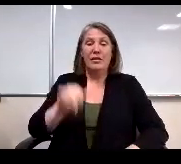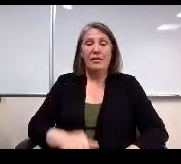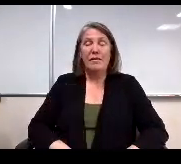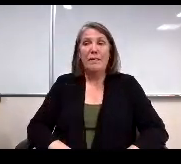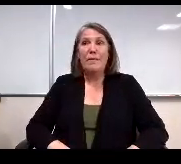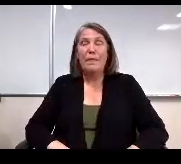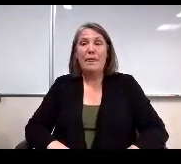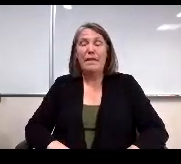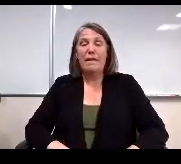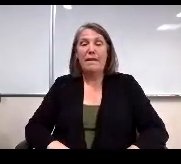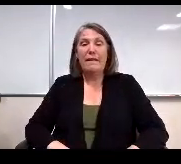Thanks Doctor Smith.